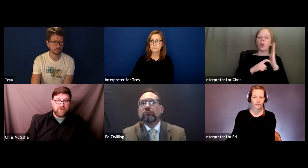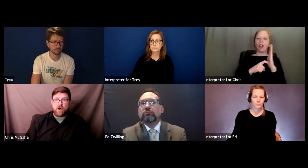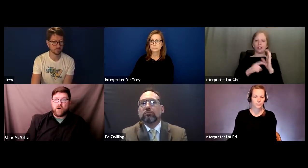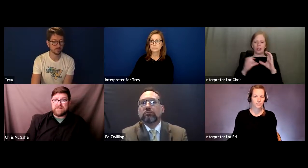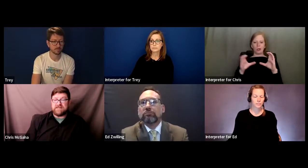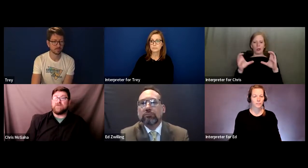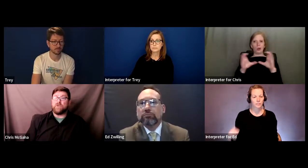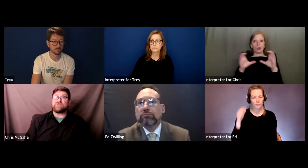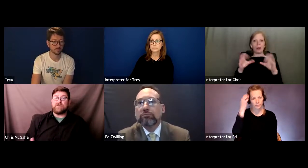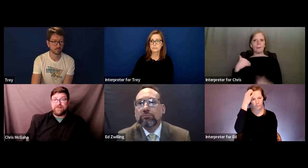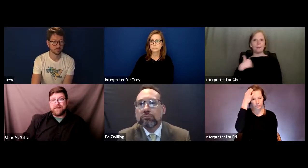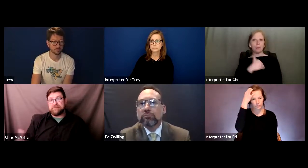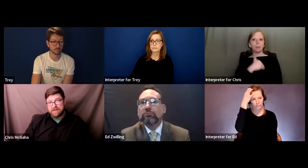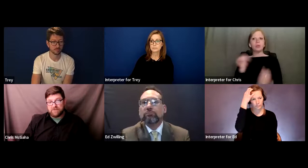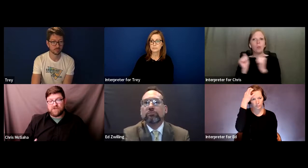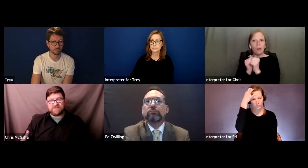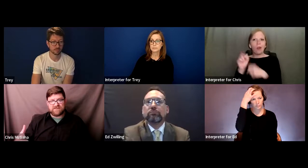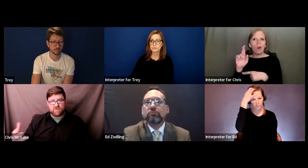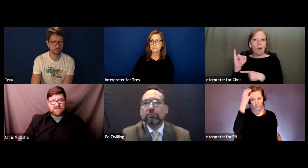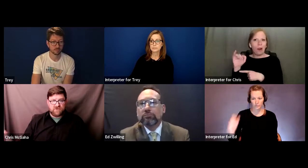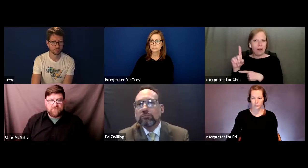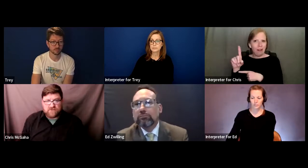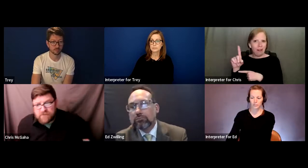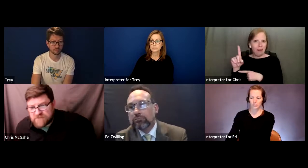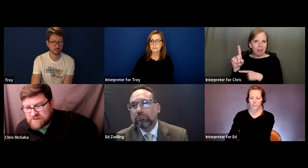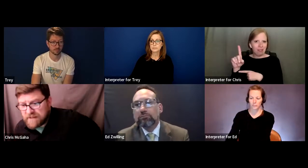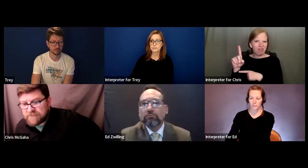with RID, which would then mean -- which is the registry of interpreters for the Deaf